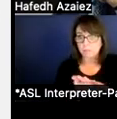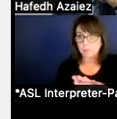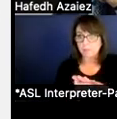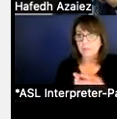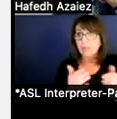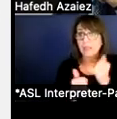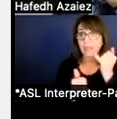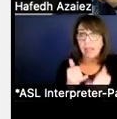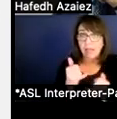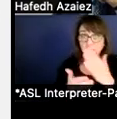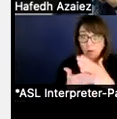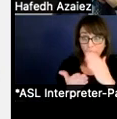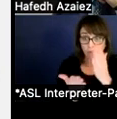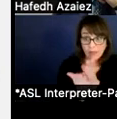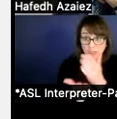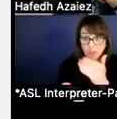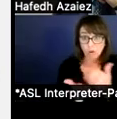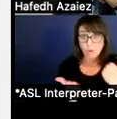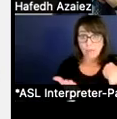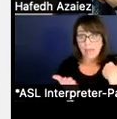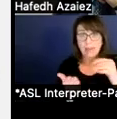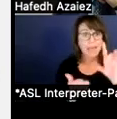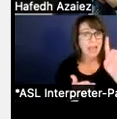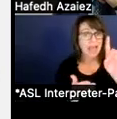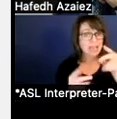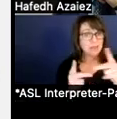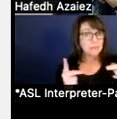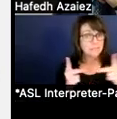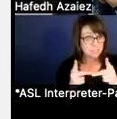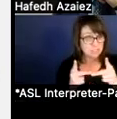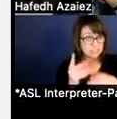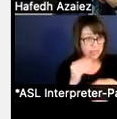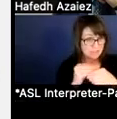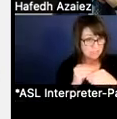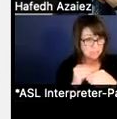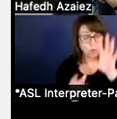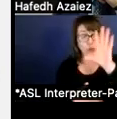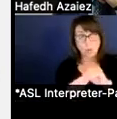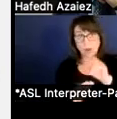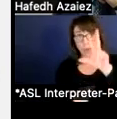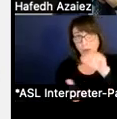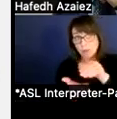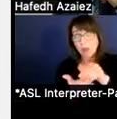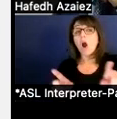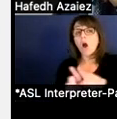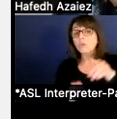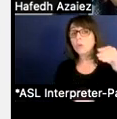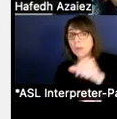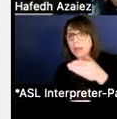that we had an additional about 80 positions for a total of $3 million that was also funded with ESSER. And those positions,